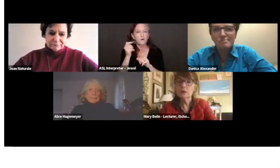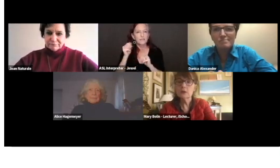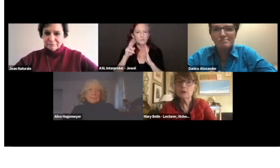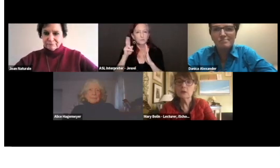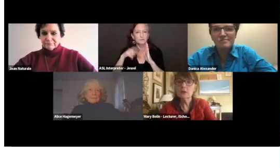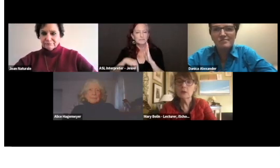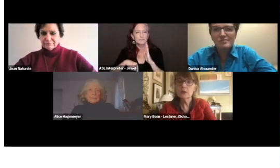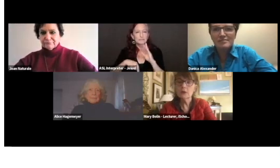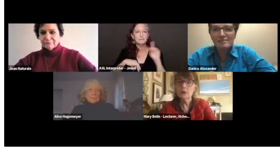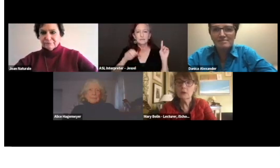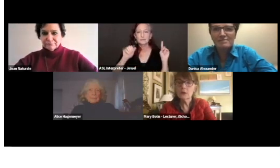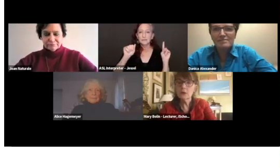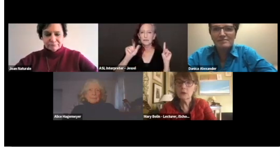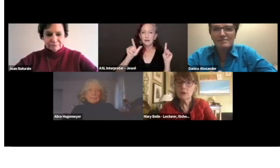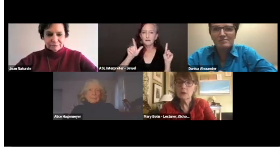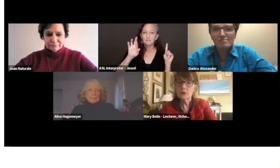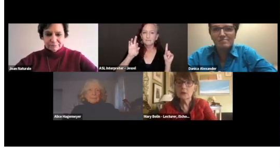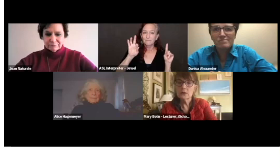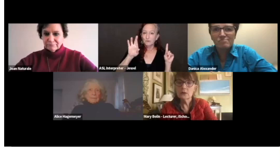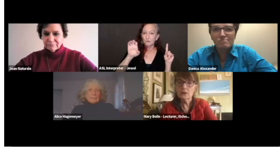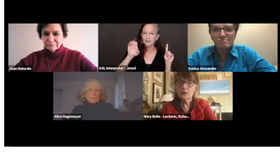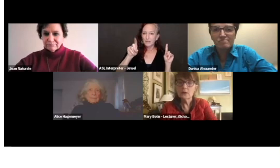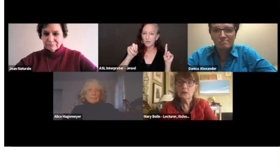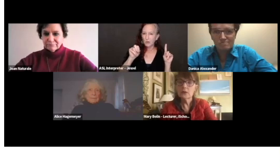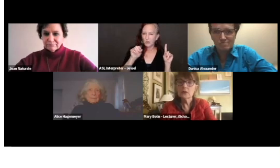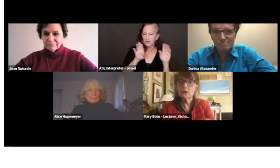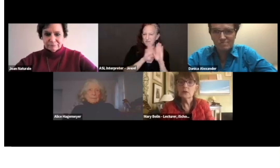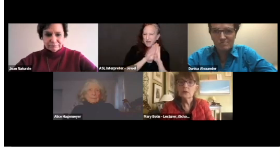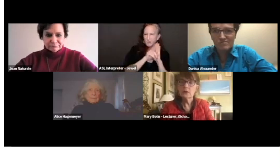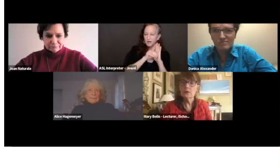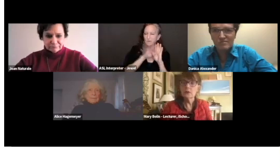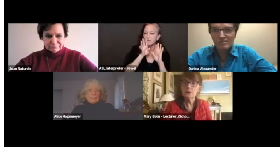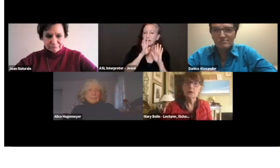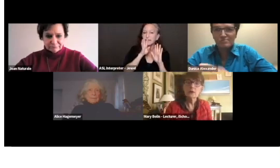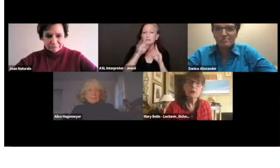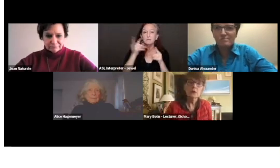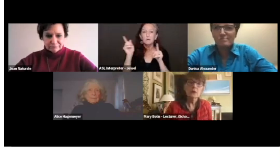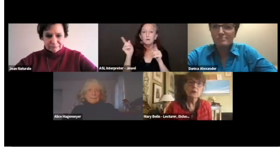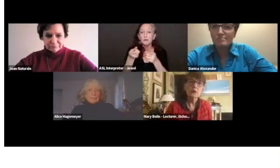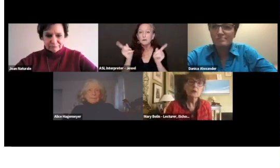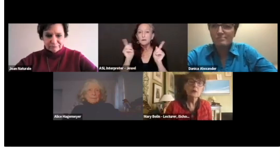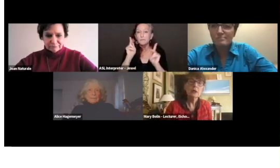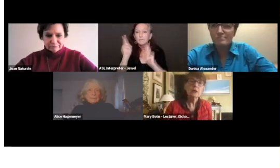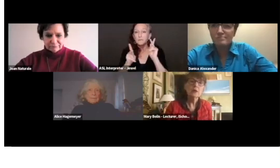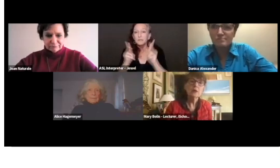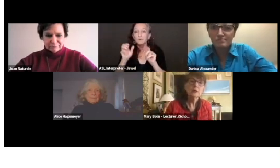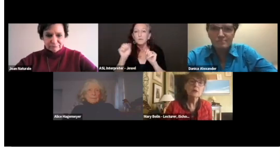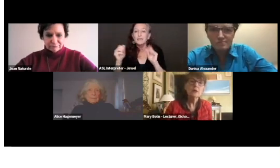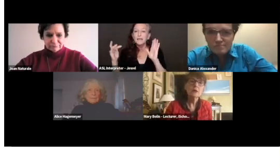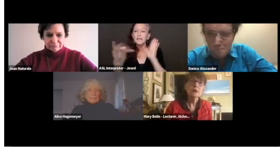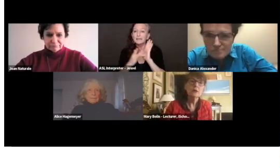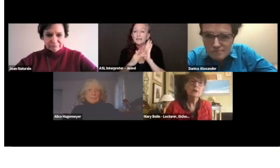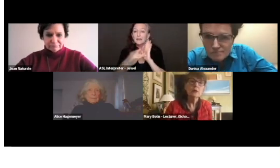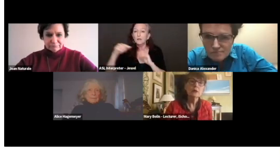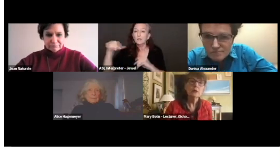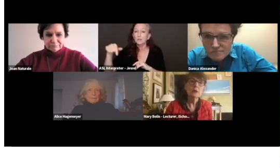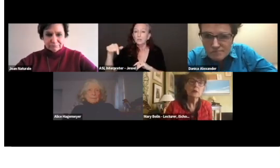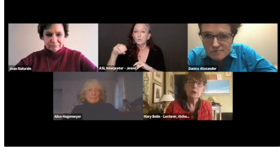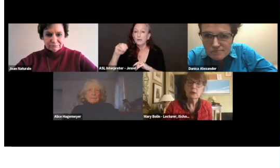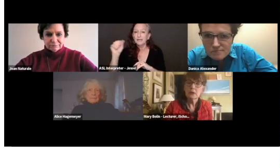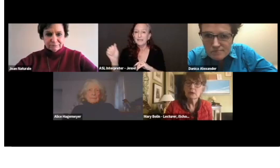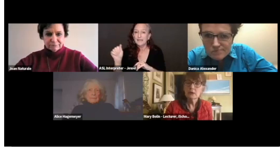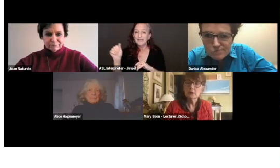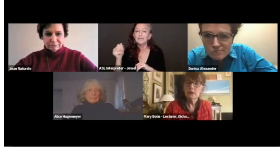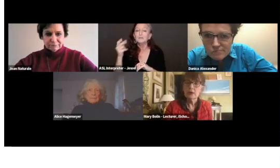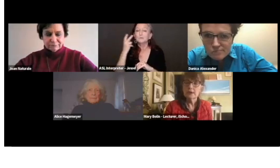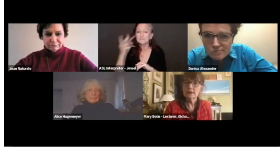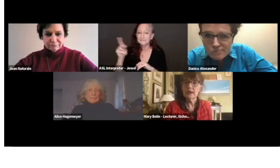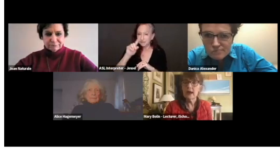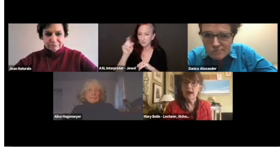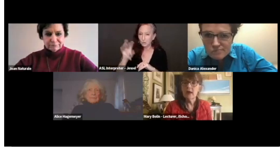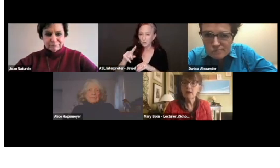All attendees can click on Q&A in the menu and see the question as well.